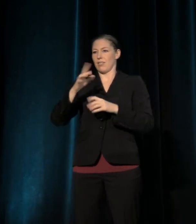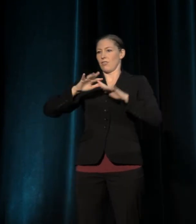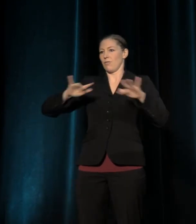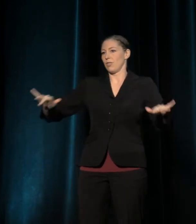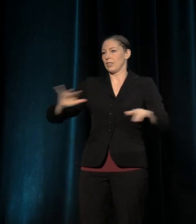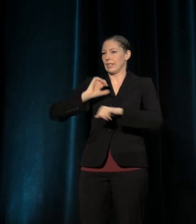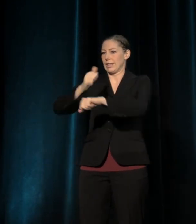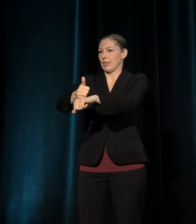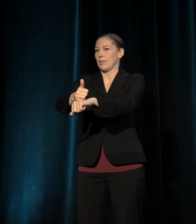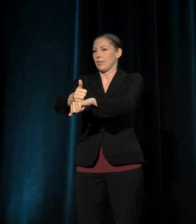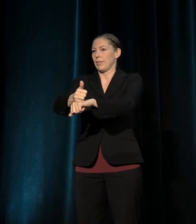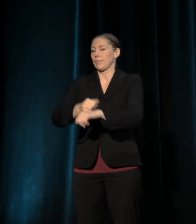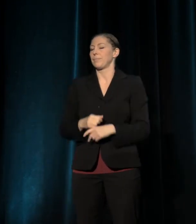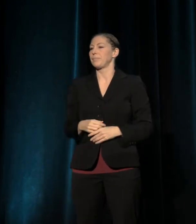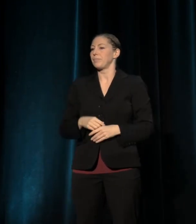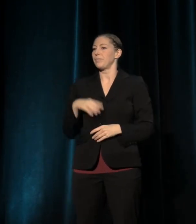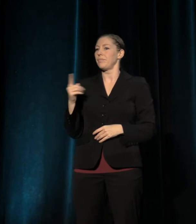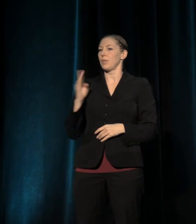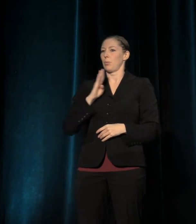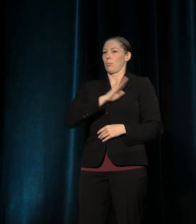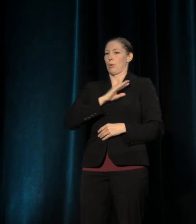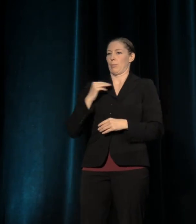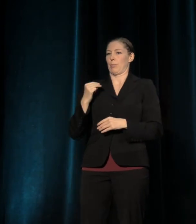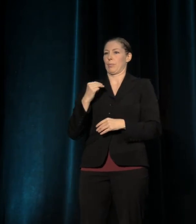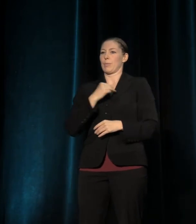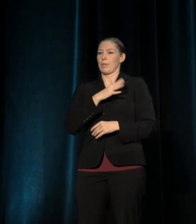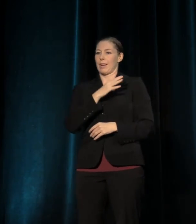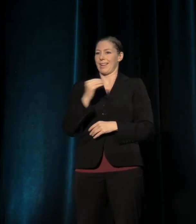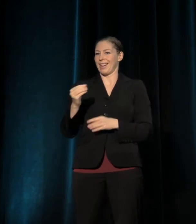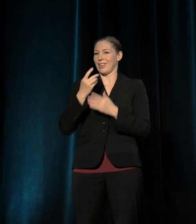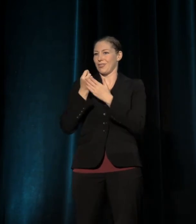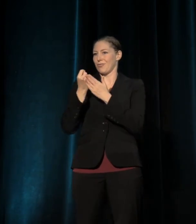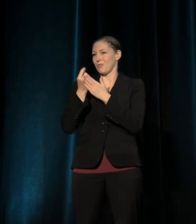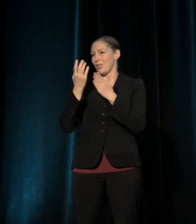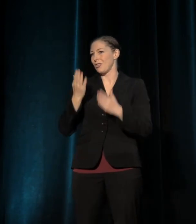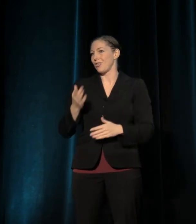She was board member and treasurer for TCG and over her many years in Berkeley, she started numerous